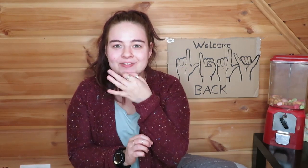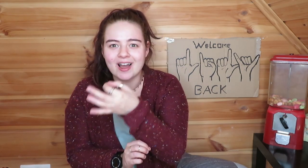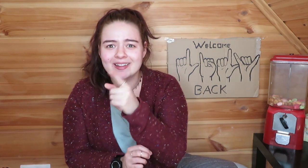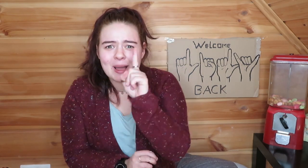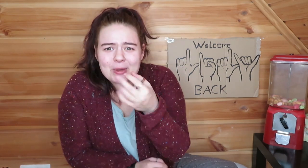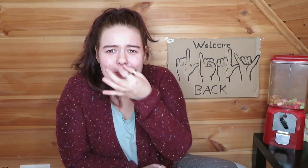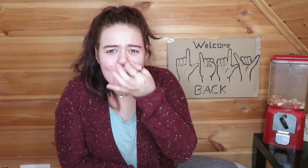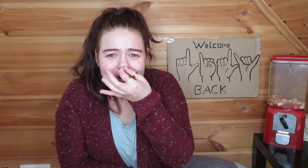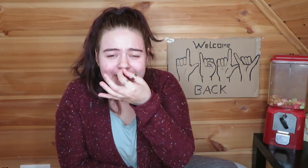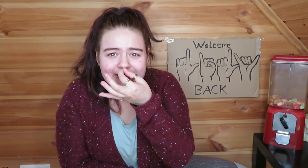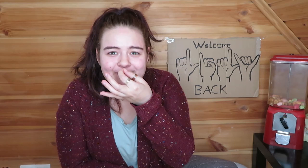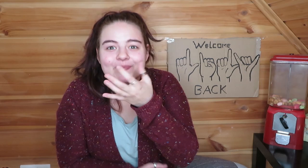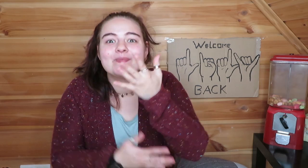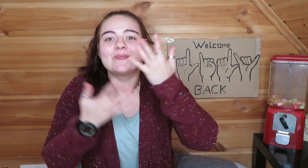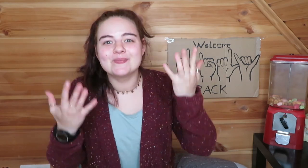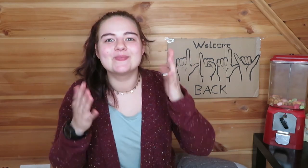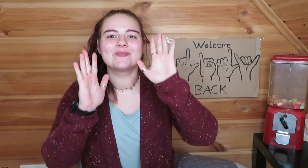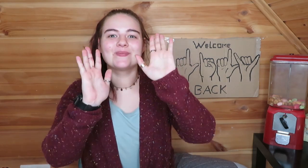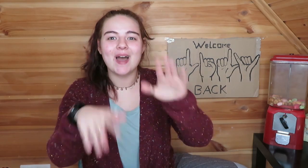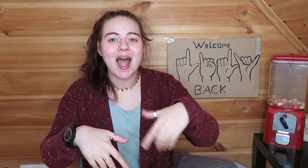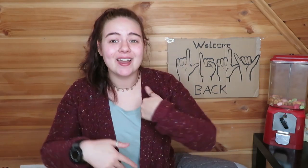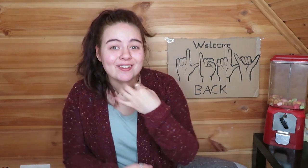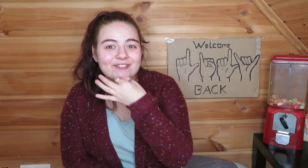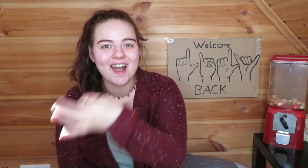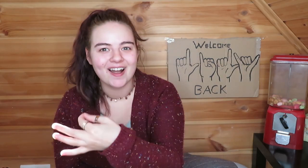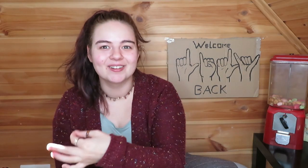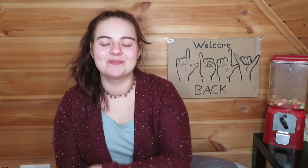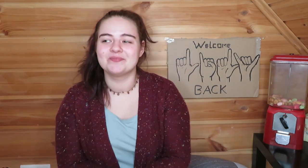are too afraid or don´t like to ask. Don´t worry. I asked for you.